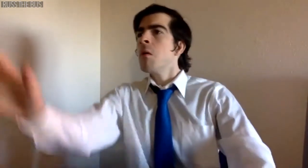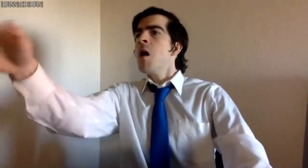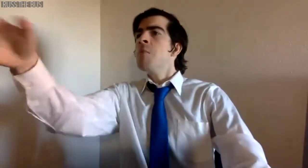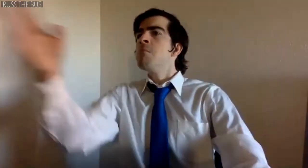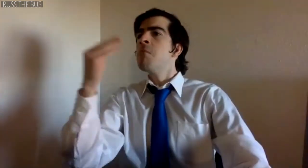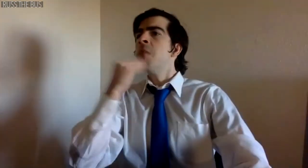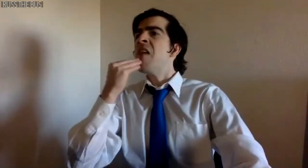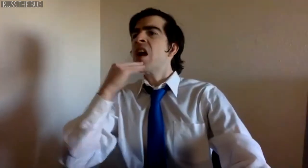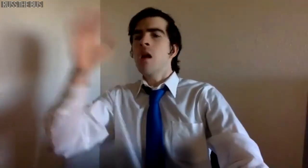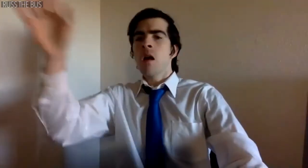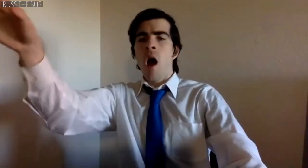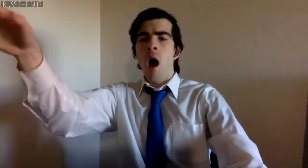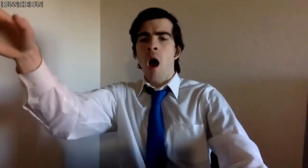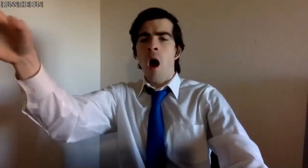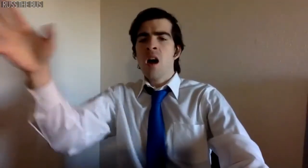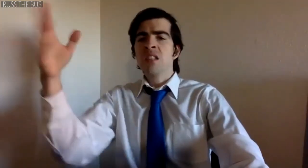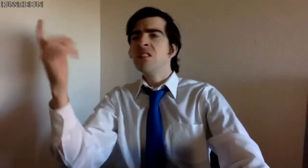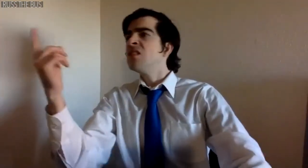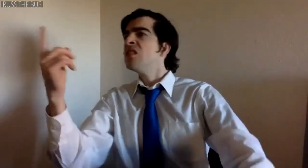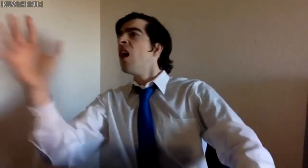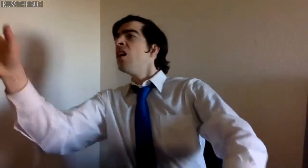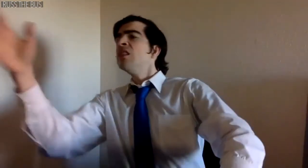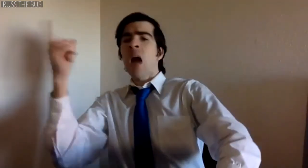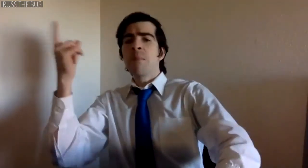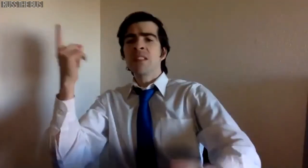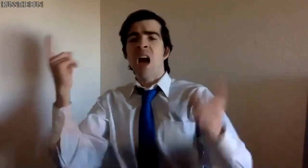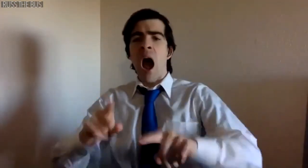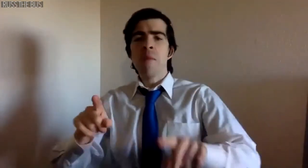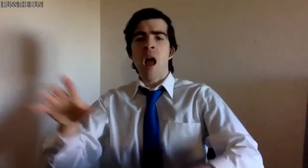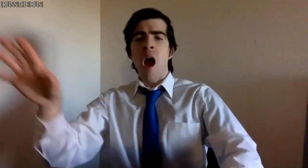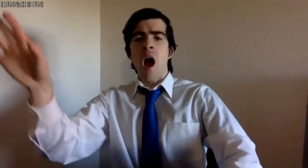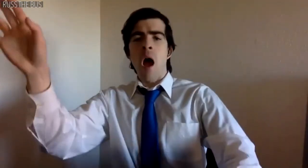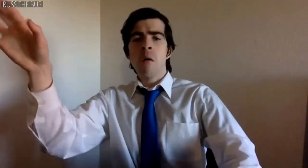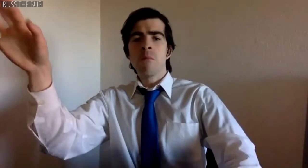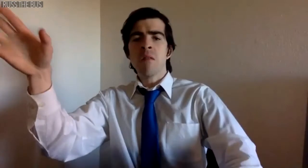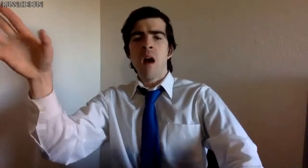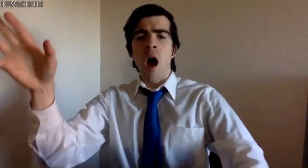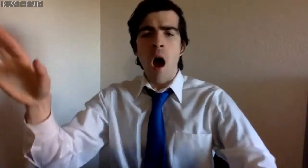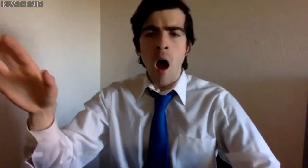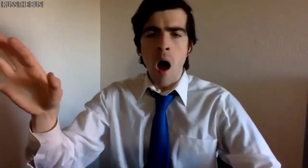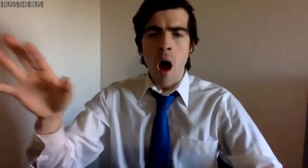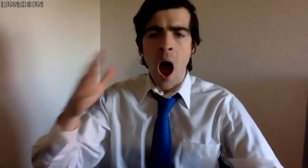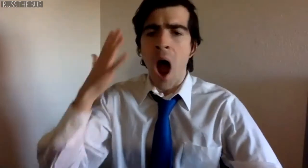Melvin, Melvin, something is happening that I don't.